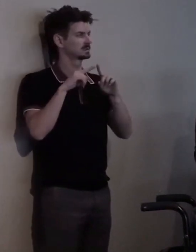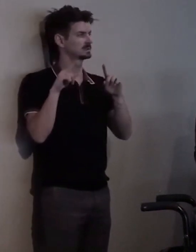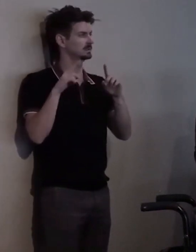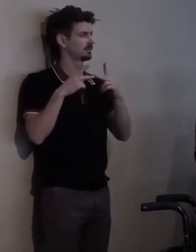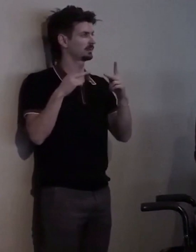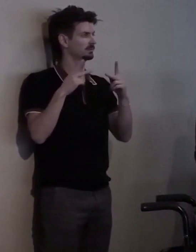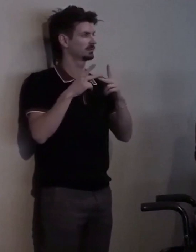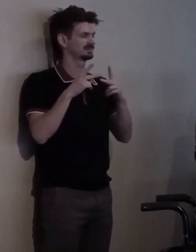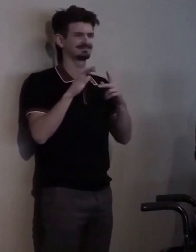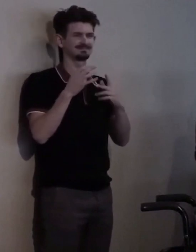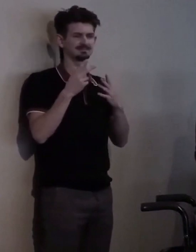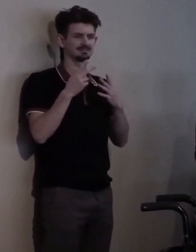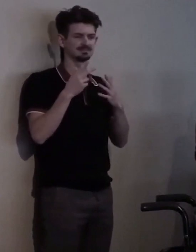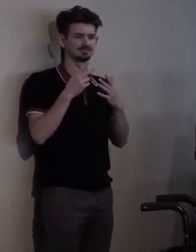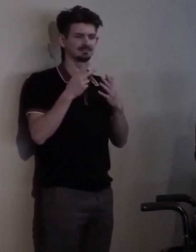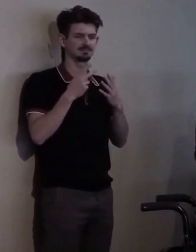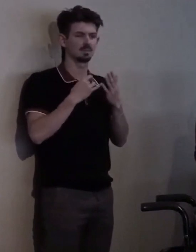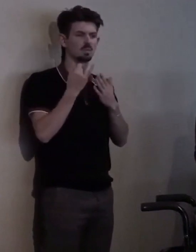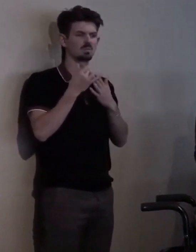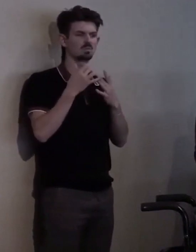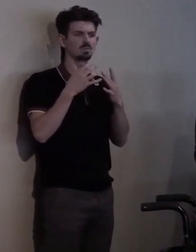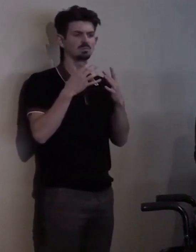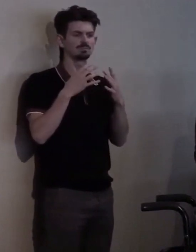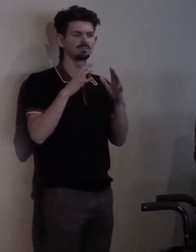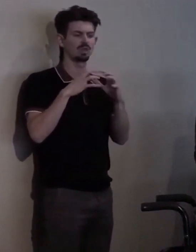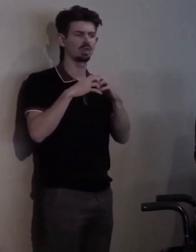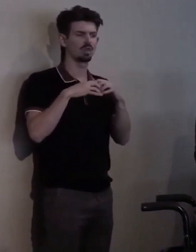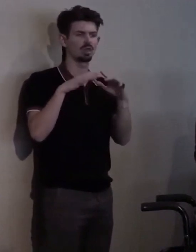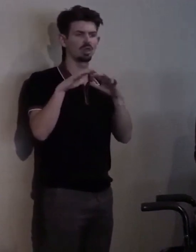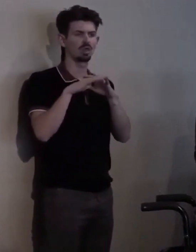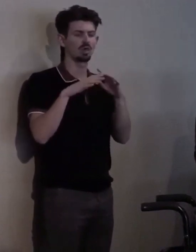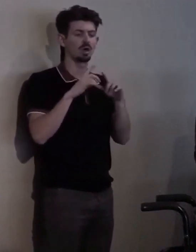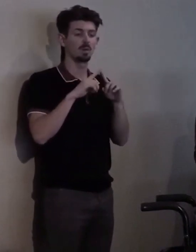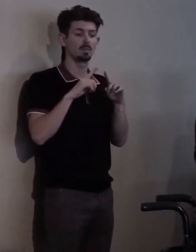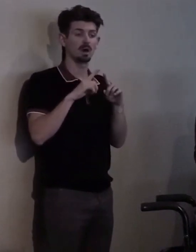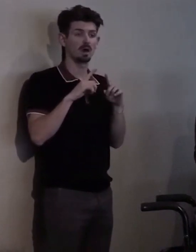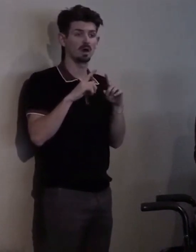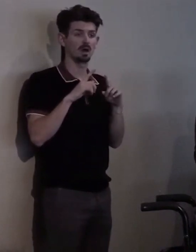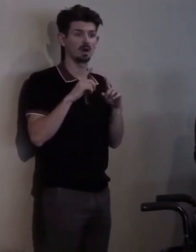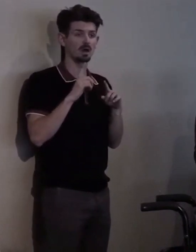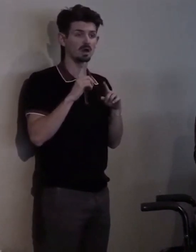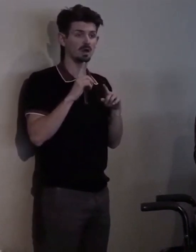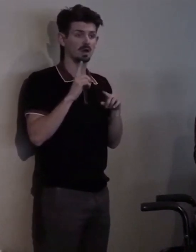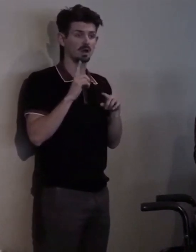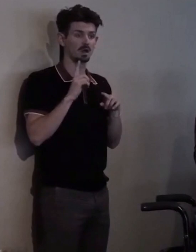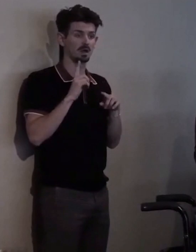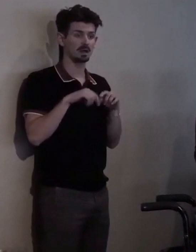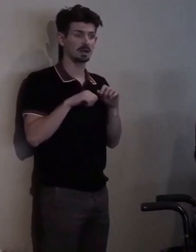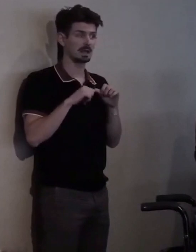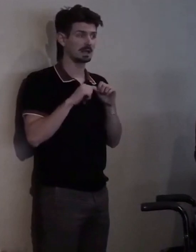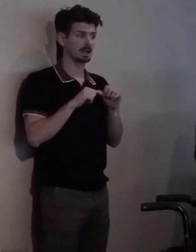The projects. They couldn't keep them full. They were so miserable. That's where Atlantis started